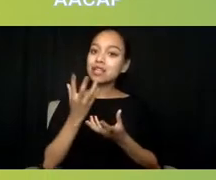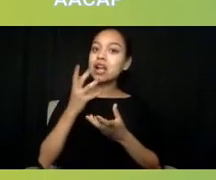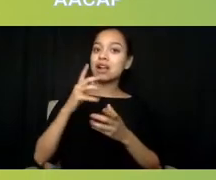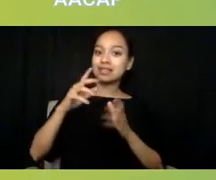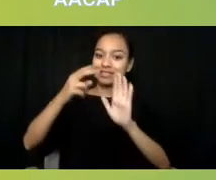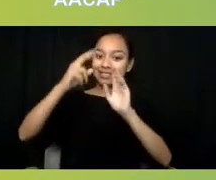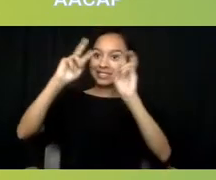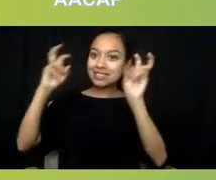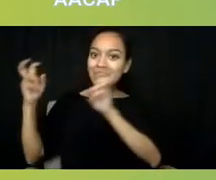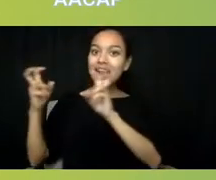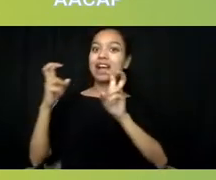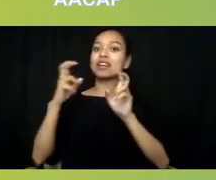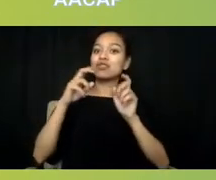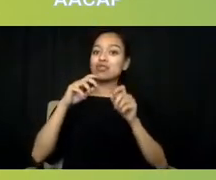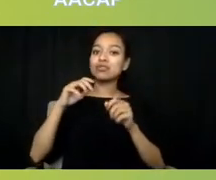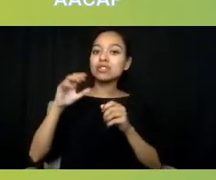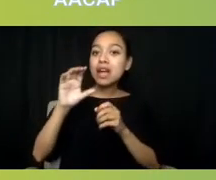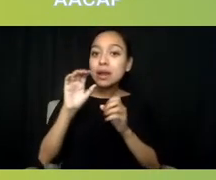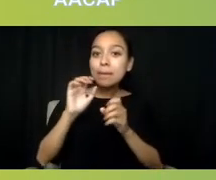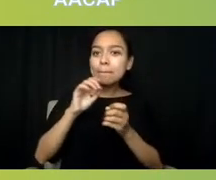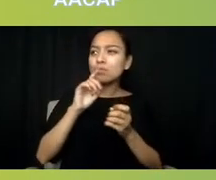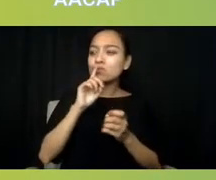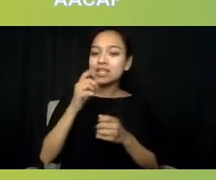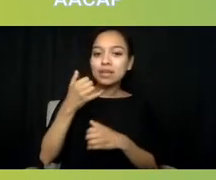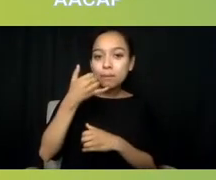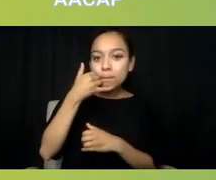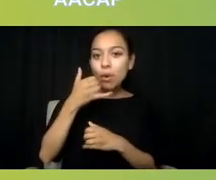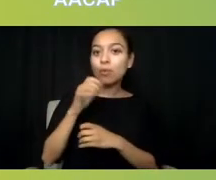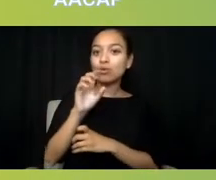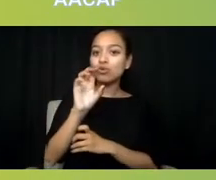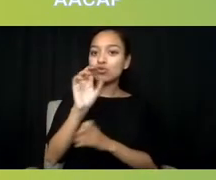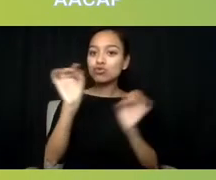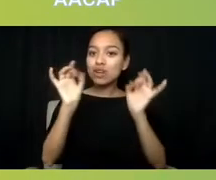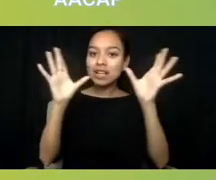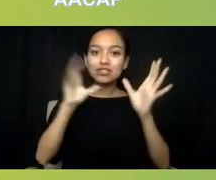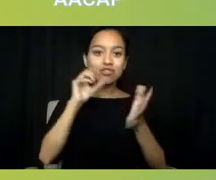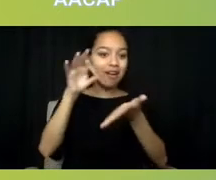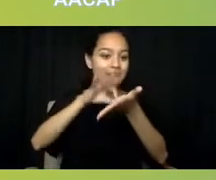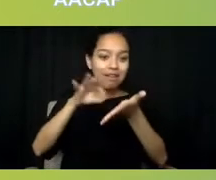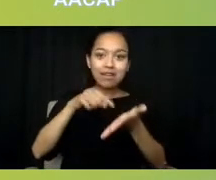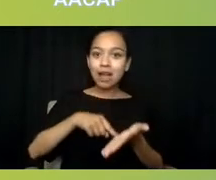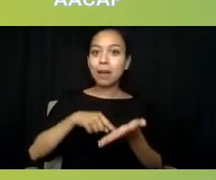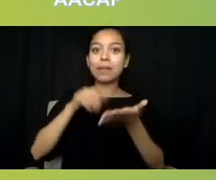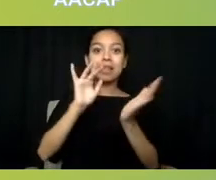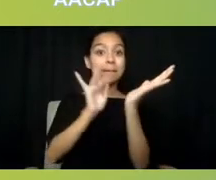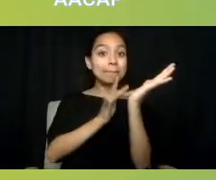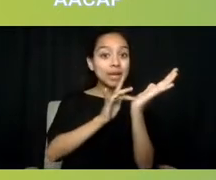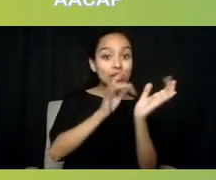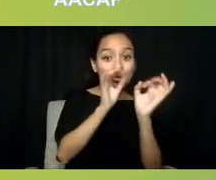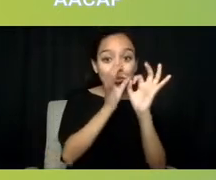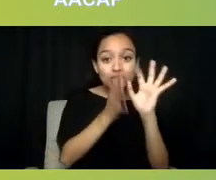that are not traditionally accounted for, and that included medical interpreters, peer specialists, and engagement with community leaders